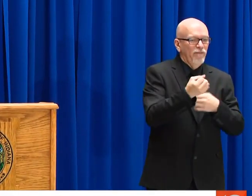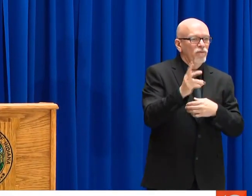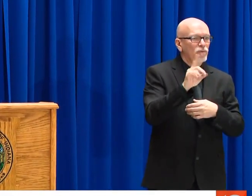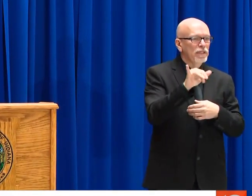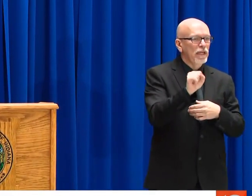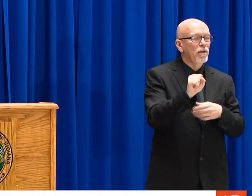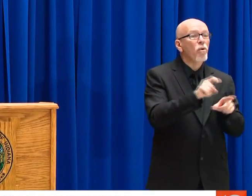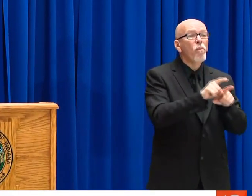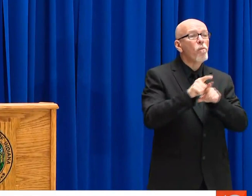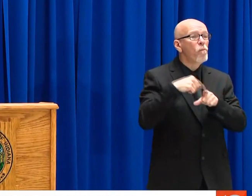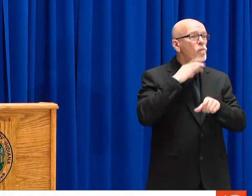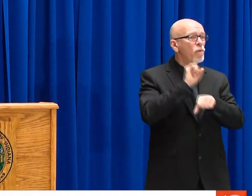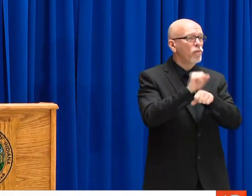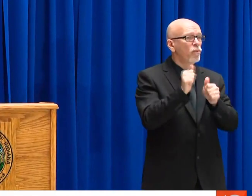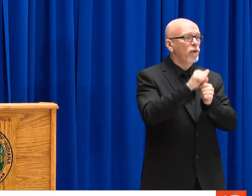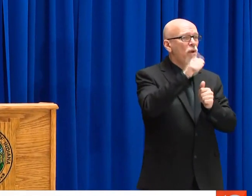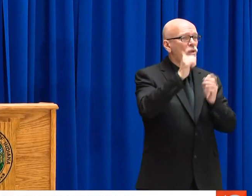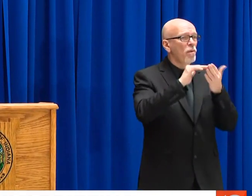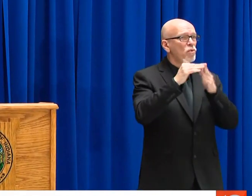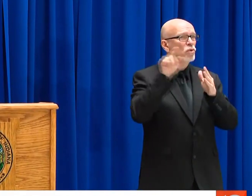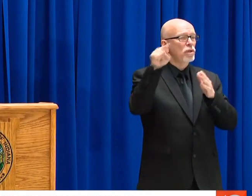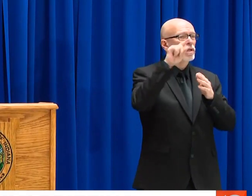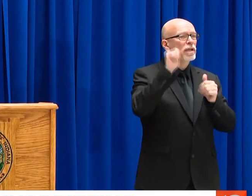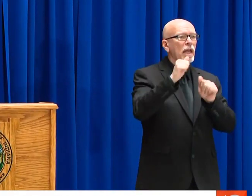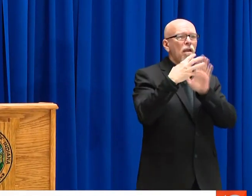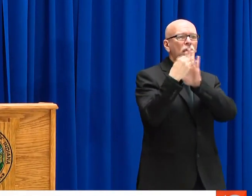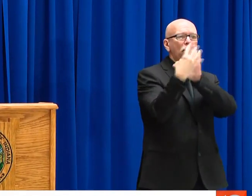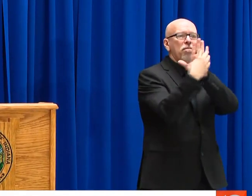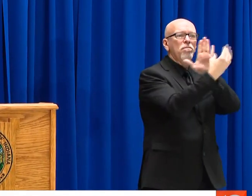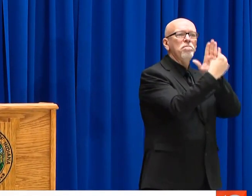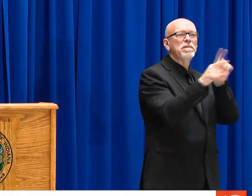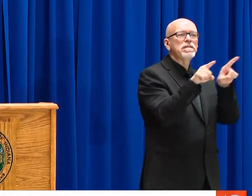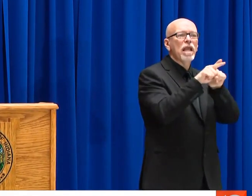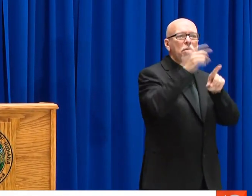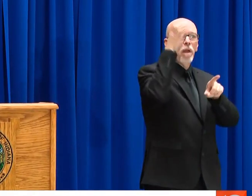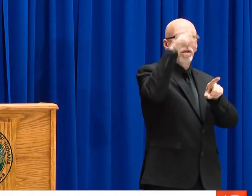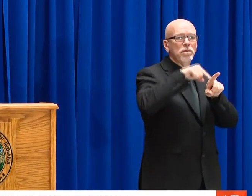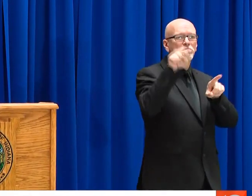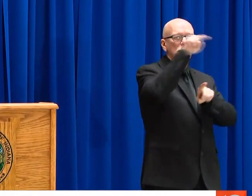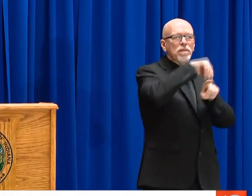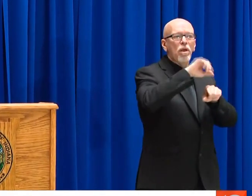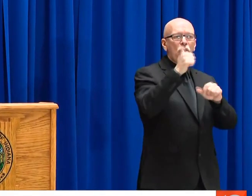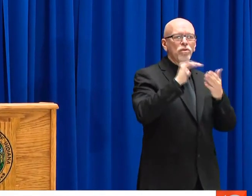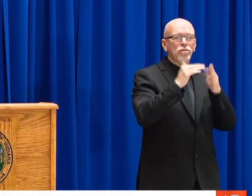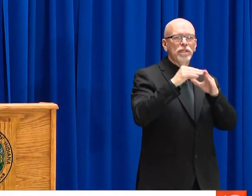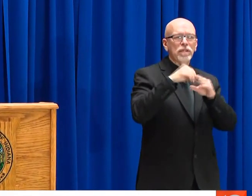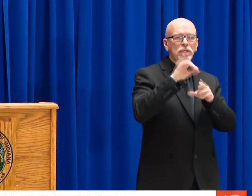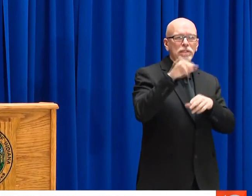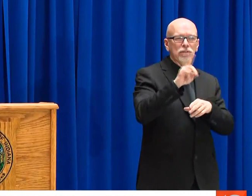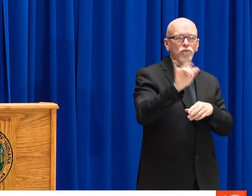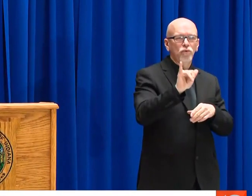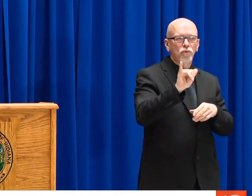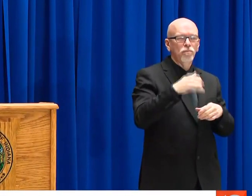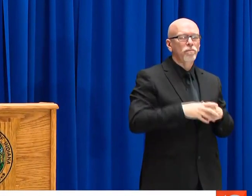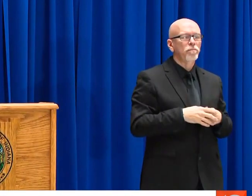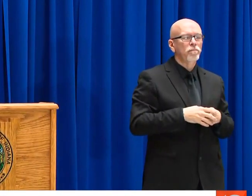LEAD ON SECURITY. WE PLAN TO ACCEPT THE FIRST INDIVIDUALS WITHIN THE NEXT FEW DAYS. WE WILL ALSO WORK WITH